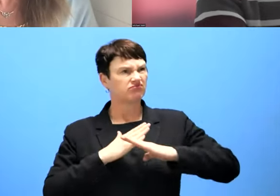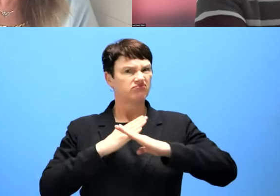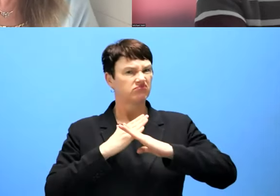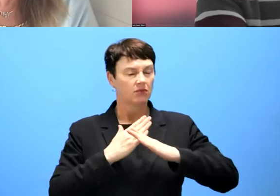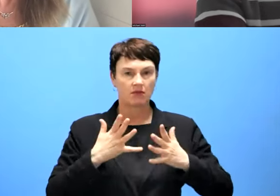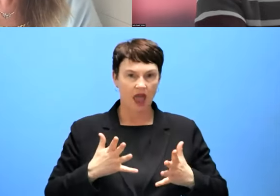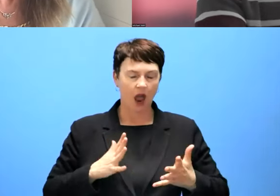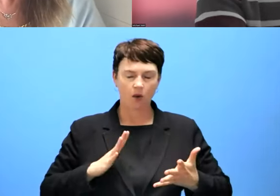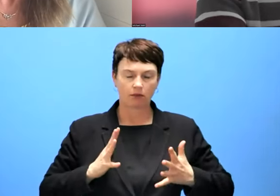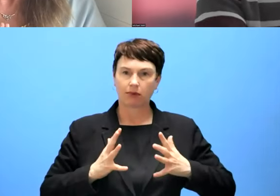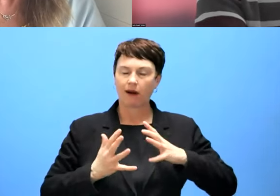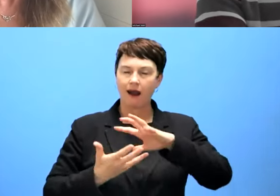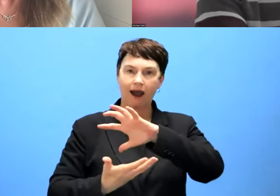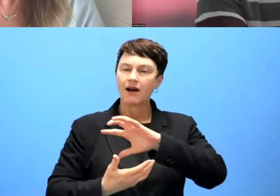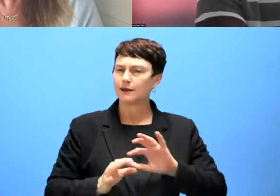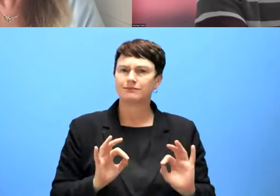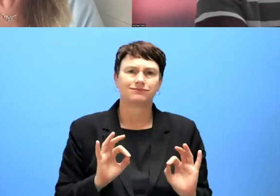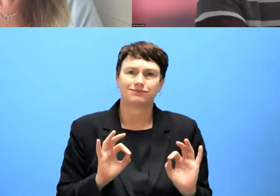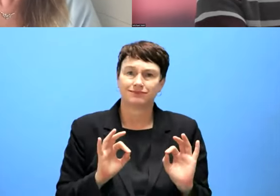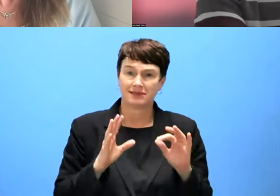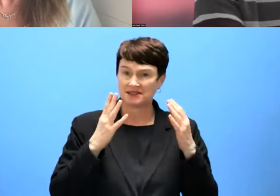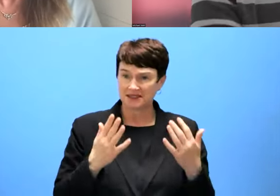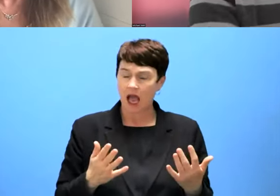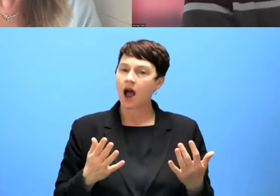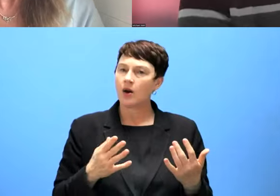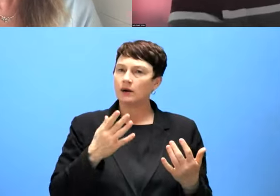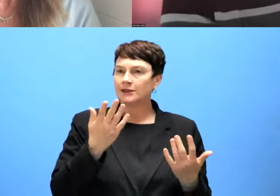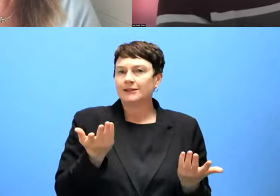of course, but still the monitoring, the idea of monitoring and feedback and all of this is